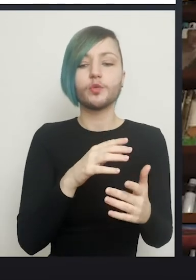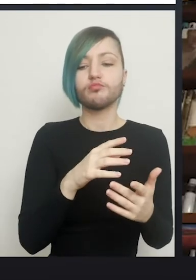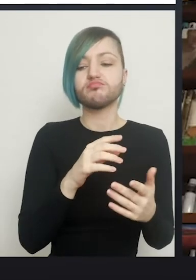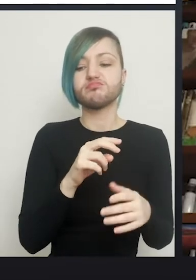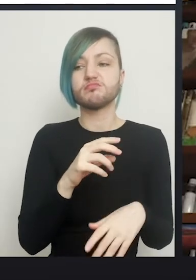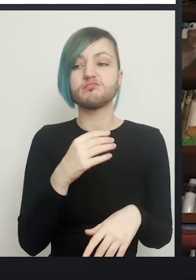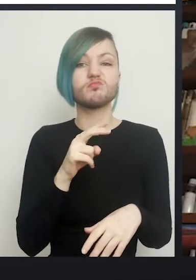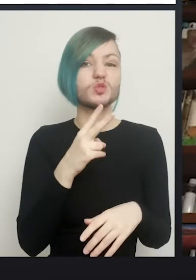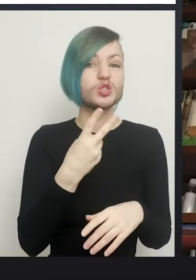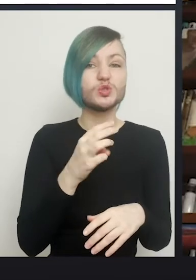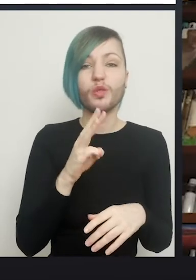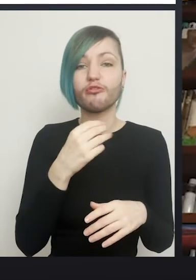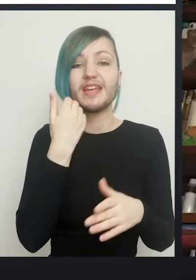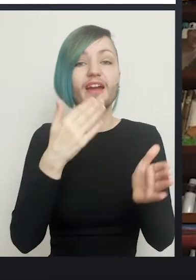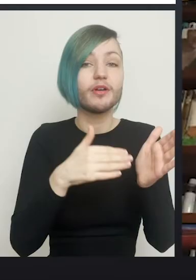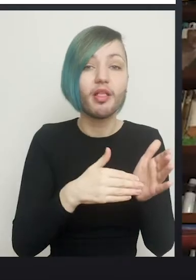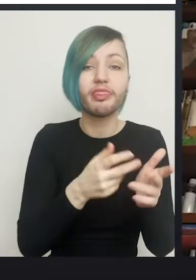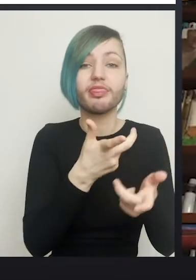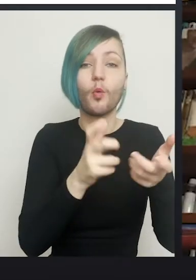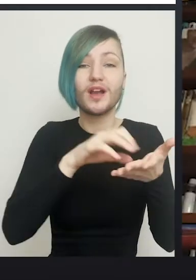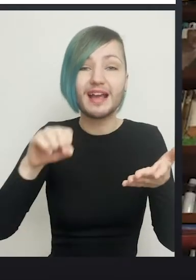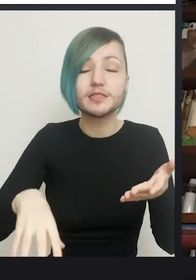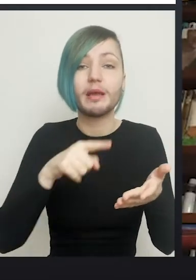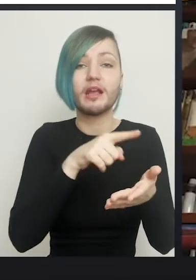in most urology departments, we were down to doing one in a blue moon.